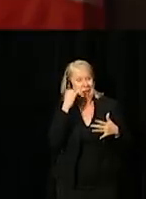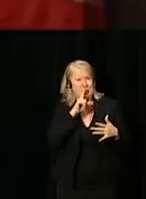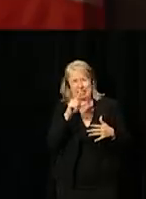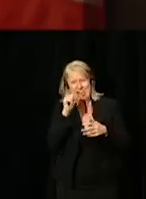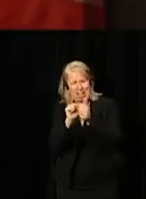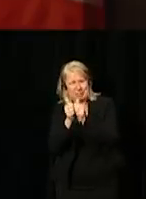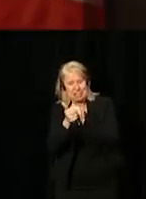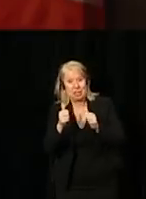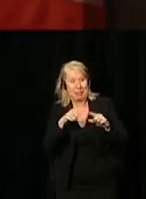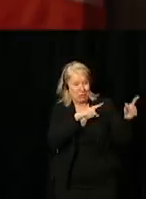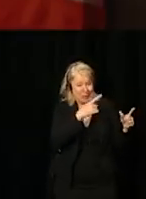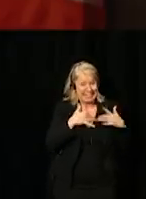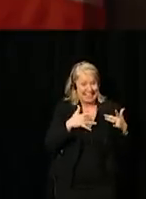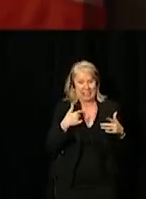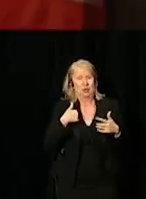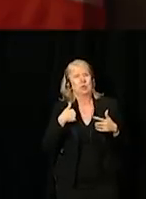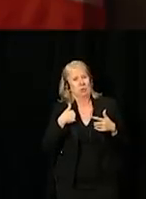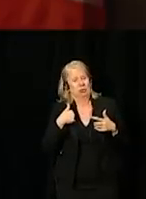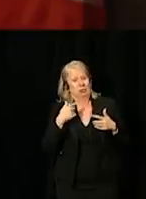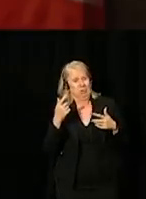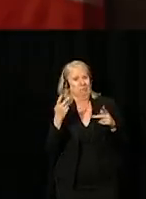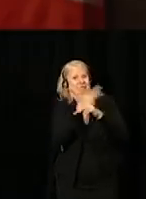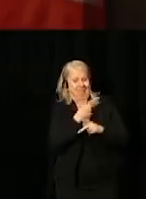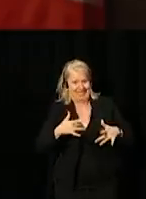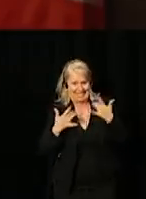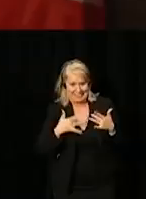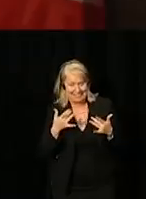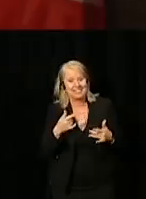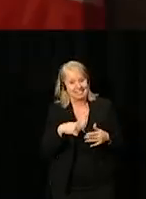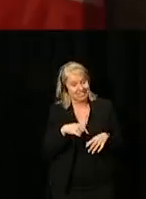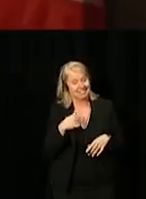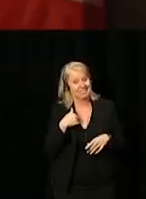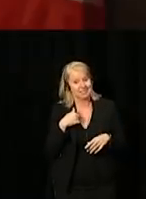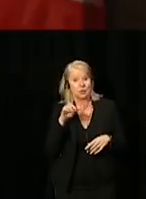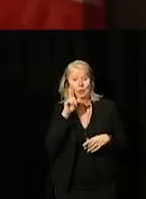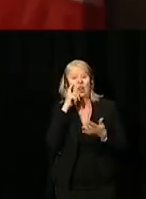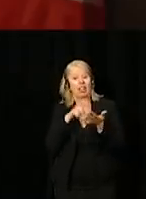You're excited. I'm beyond excited. I'd like to begin by acknowledging that we're gathered on